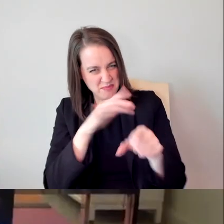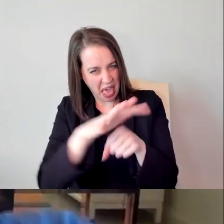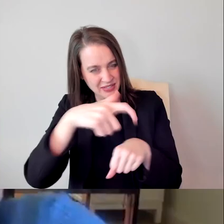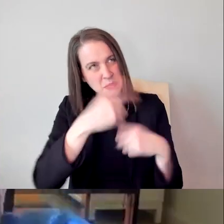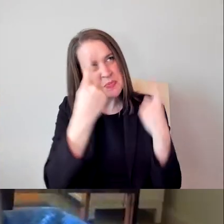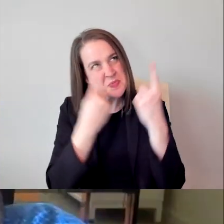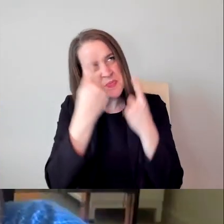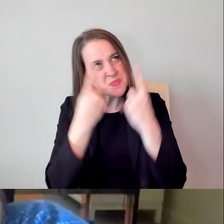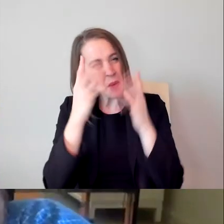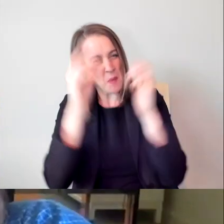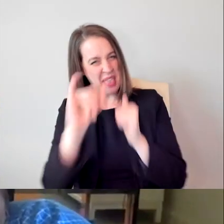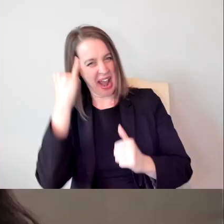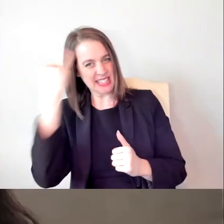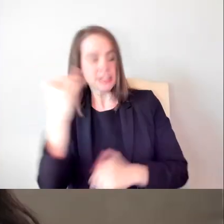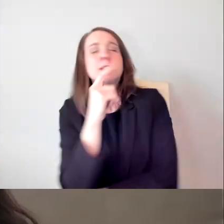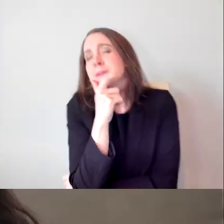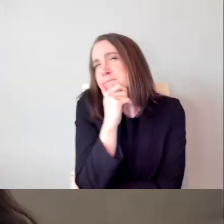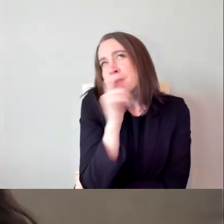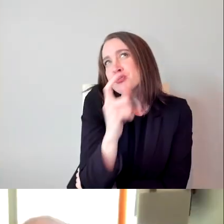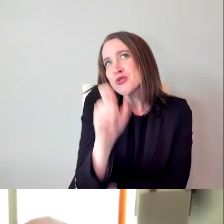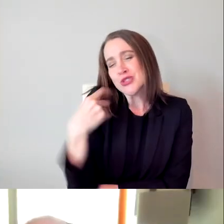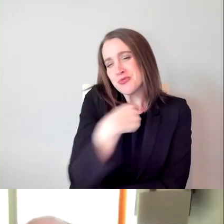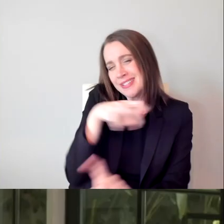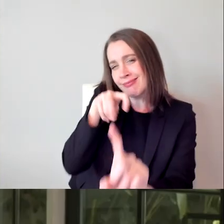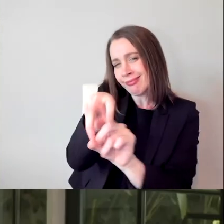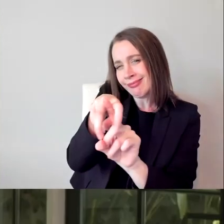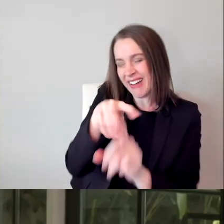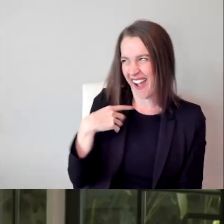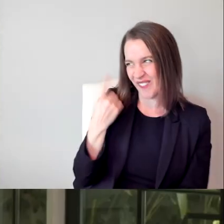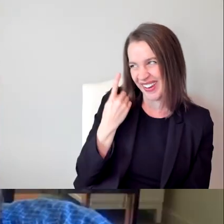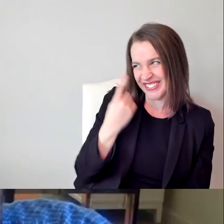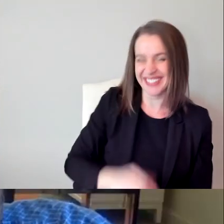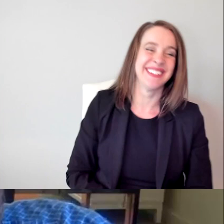I wonder who we could talk to?! I wonder?! I think it's interesting to point out